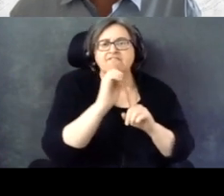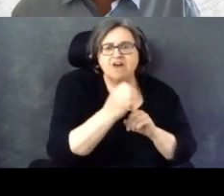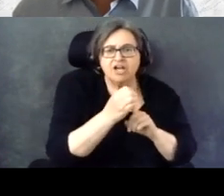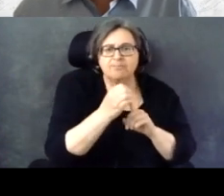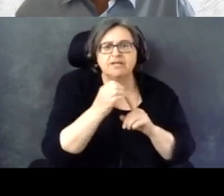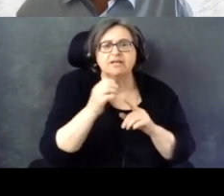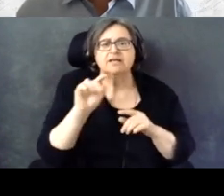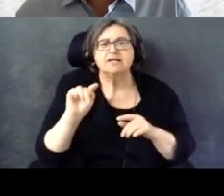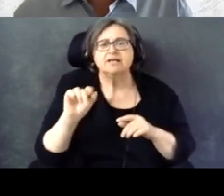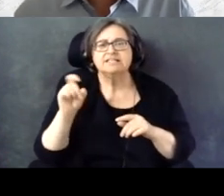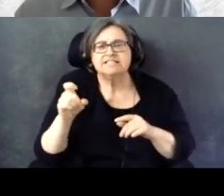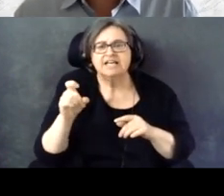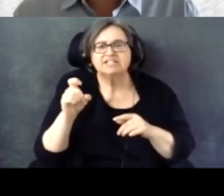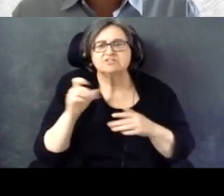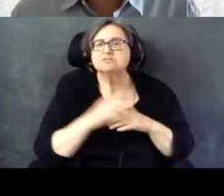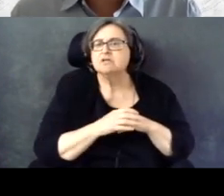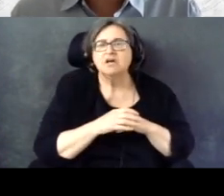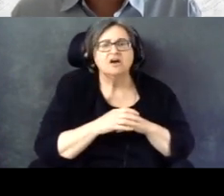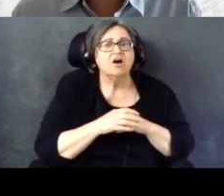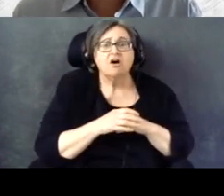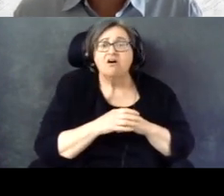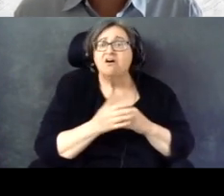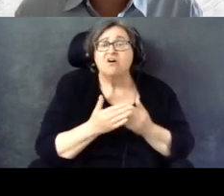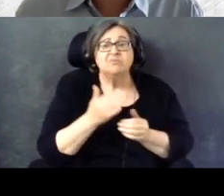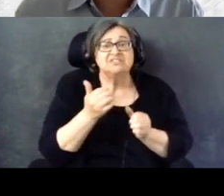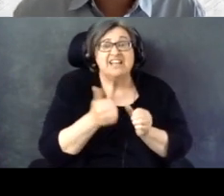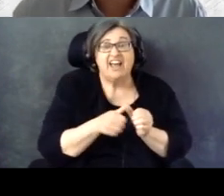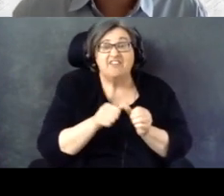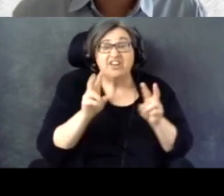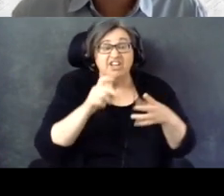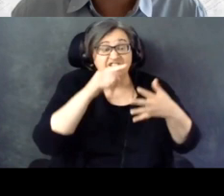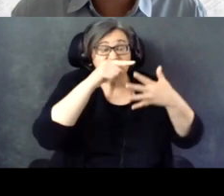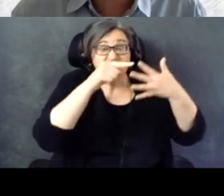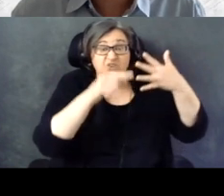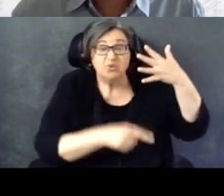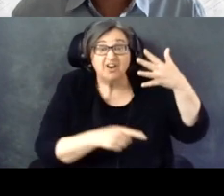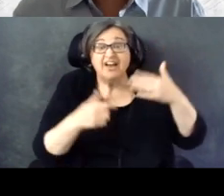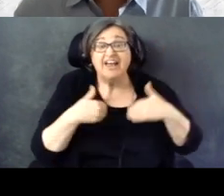virtually every issue of our day has a disability component to it.